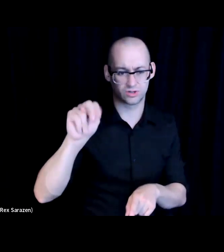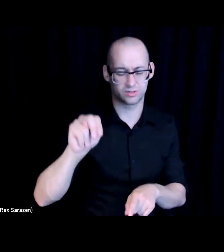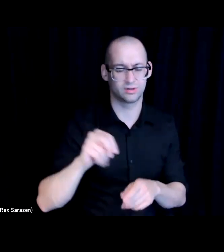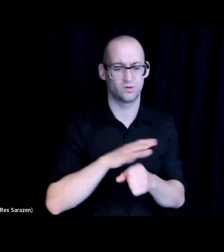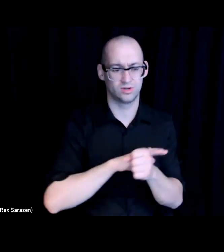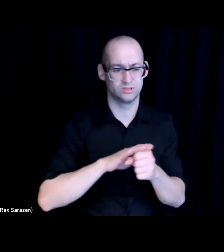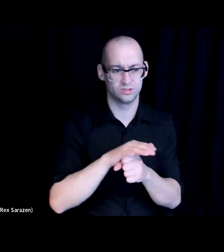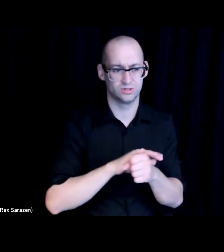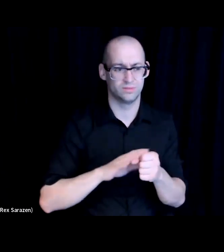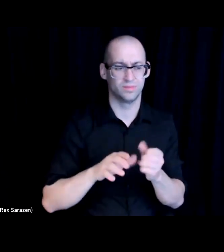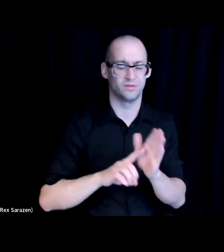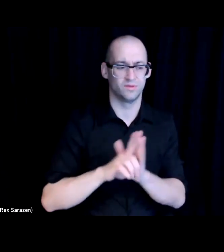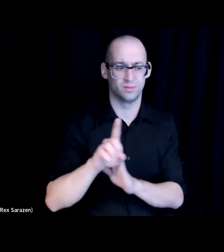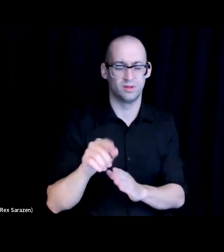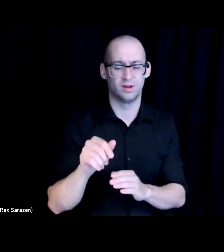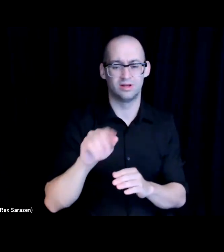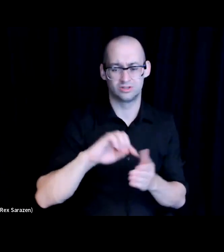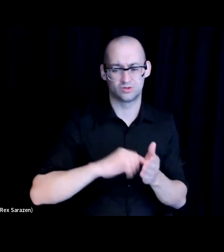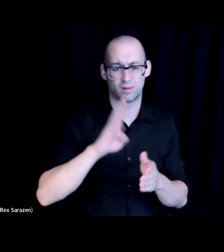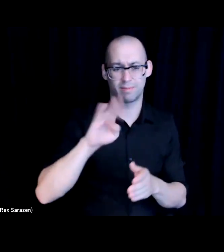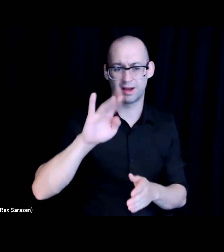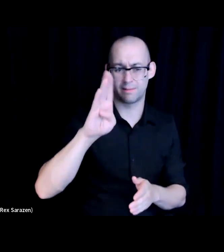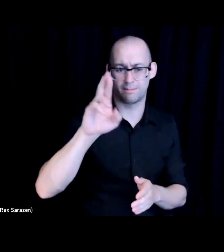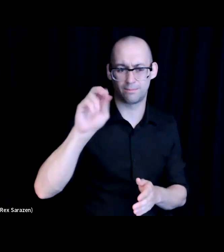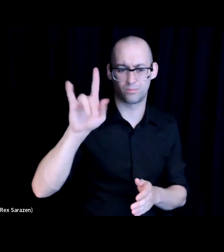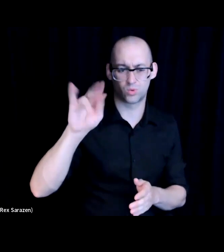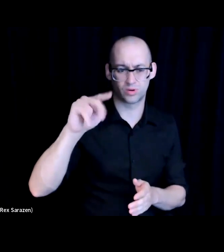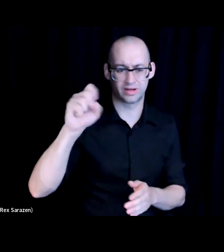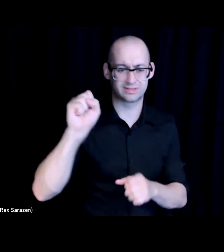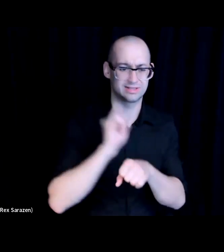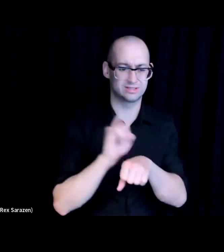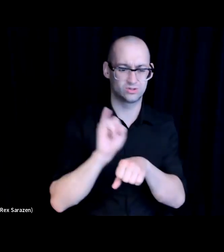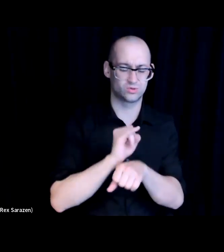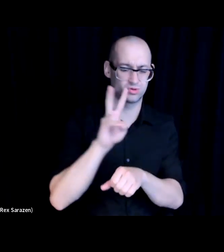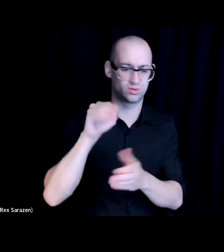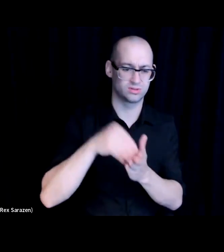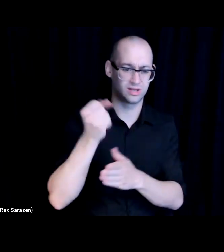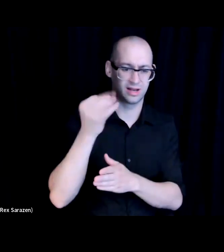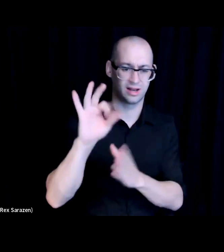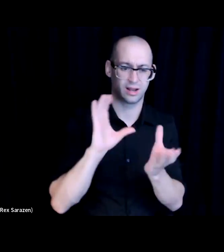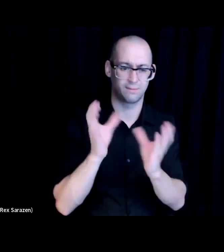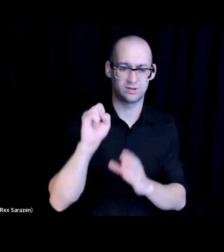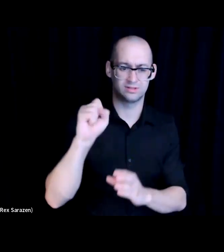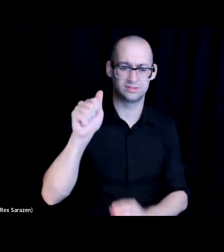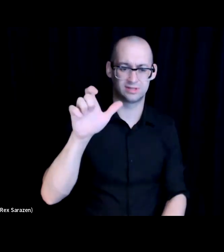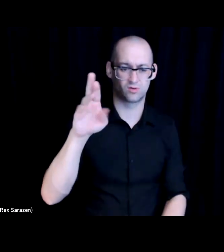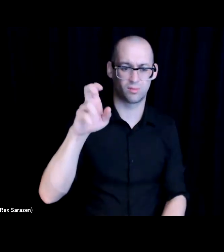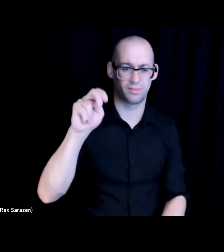done by the brick. The Brookings Institute in 2019, which compared Sacramento to other middleweight regions in